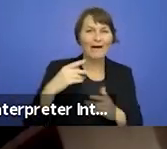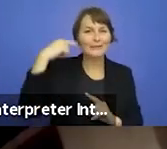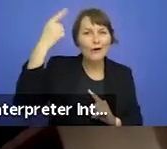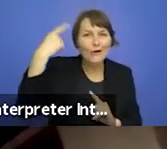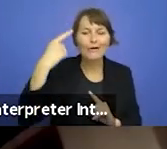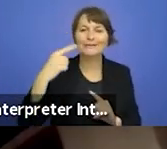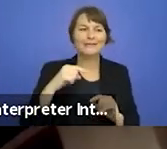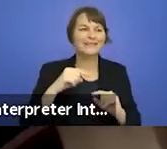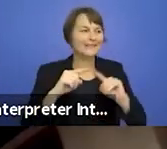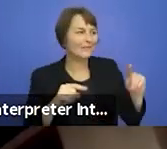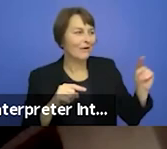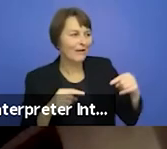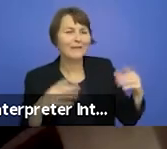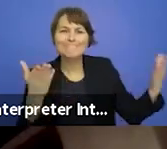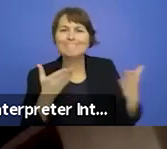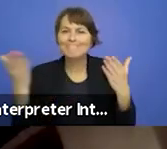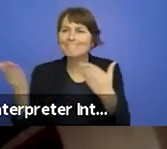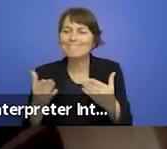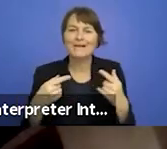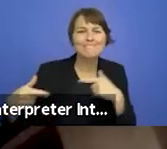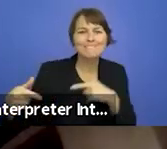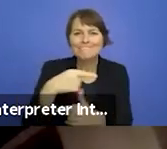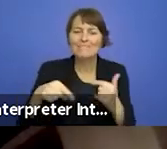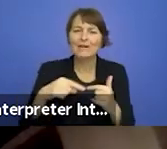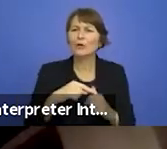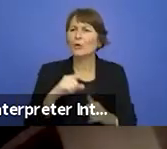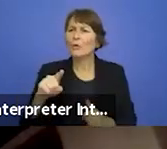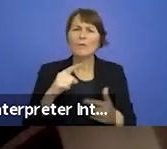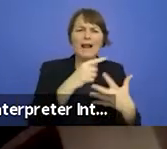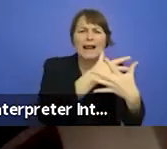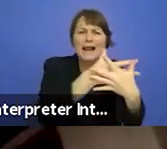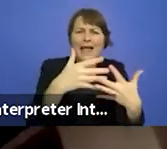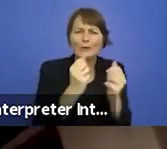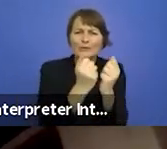to represent as many different aesthetics, languages and lived experiences as we could.